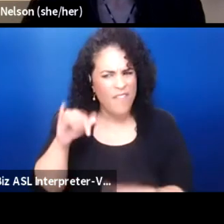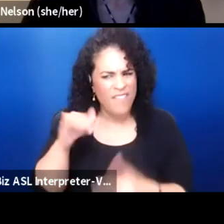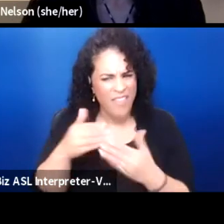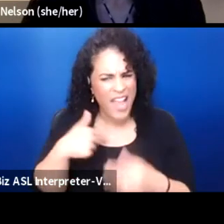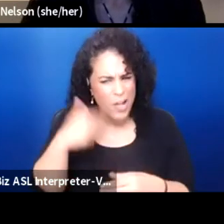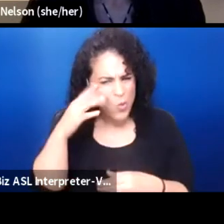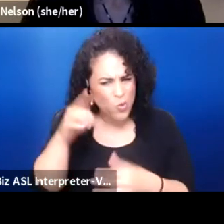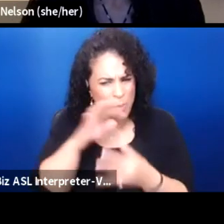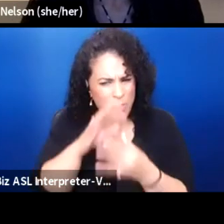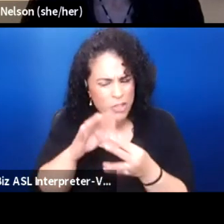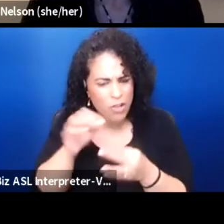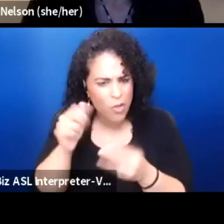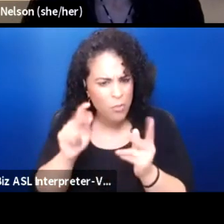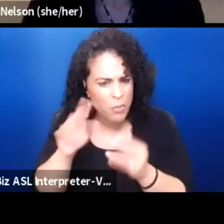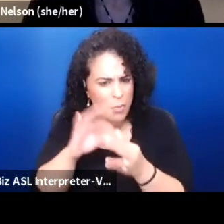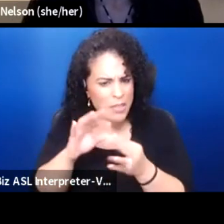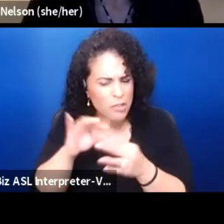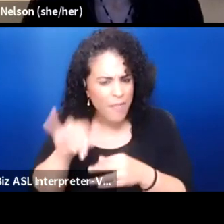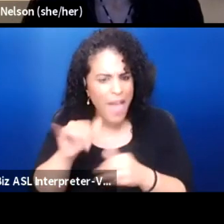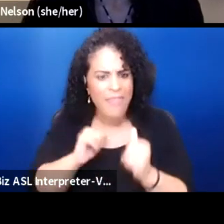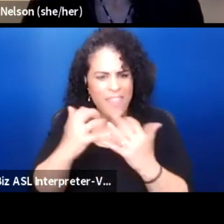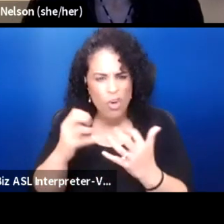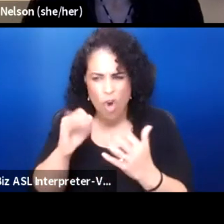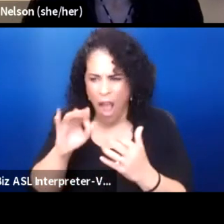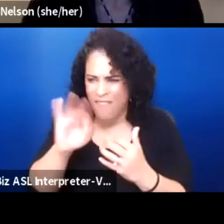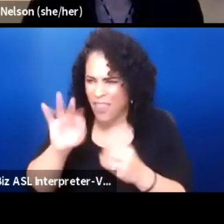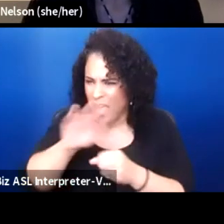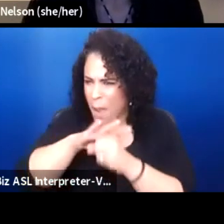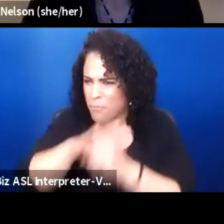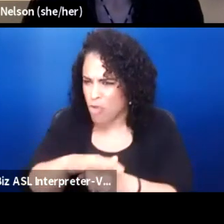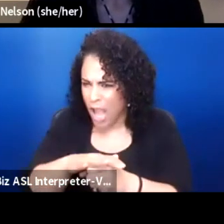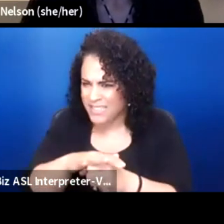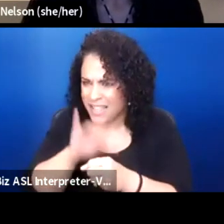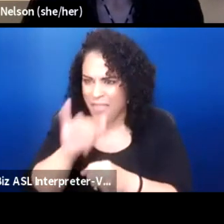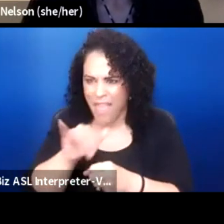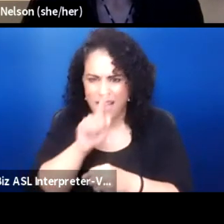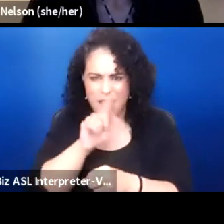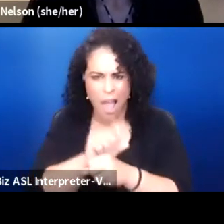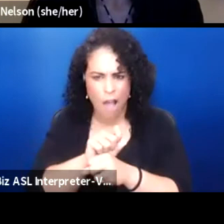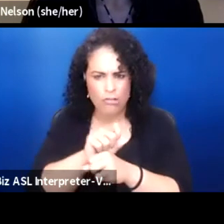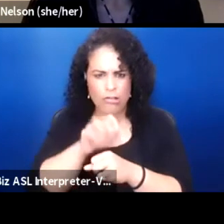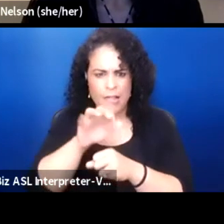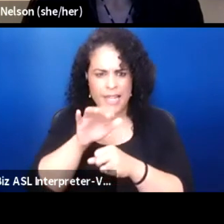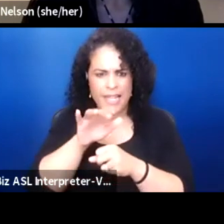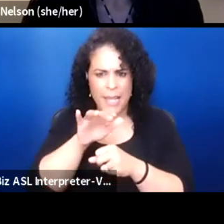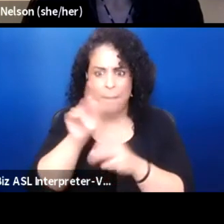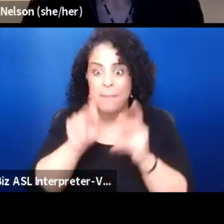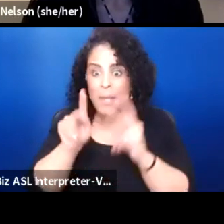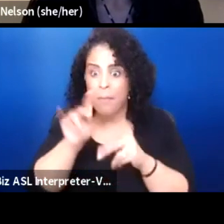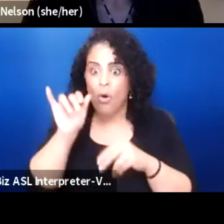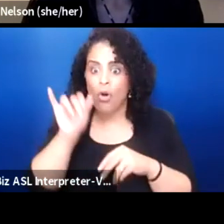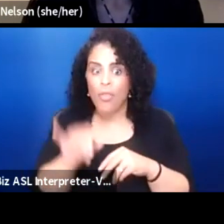and other people it's the theater of the oppressed, which is actually people that have struggled